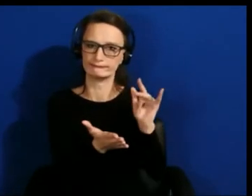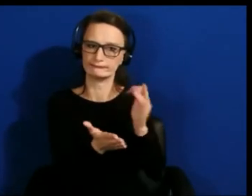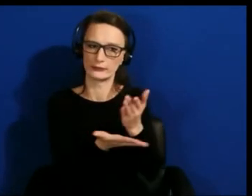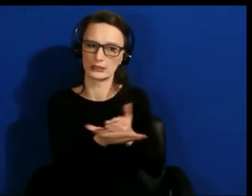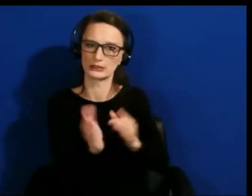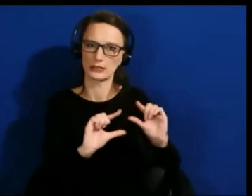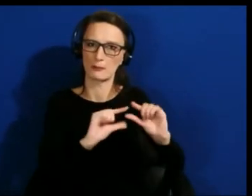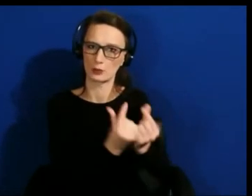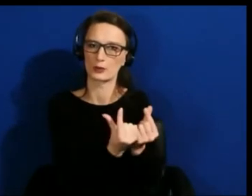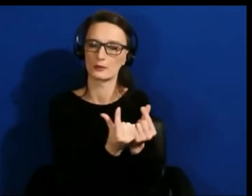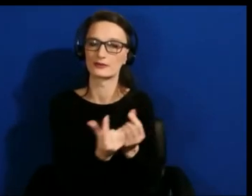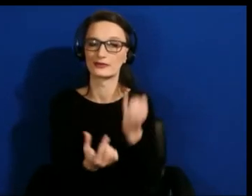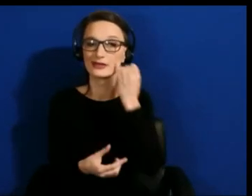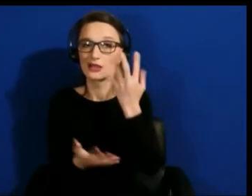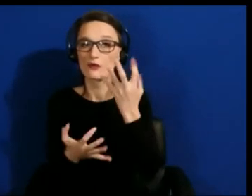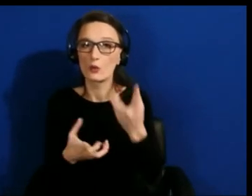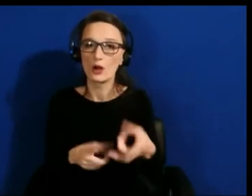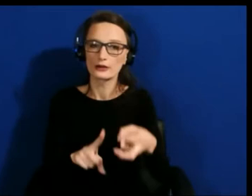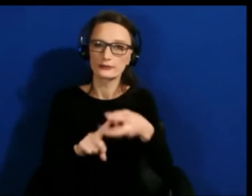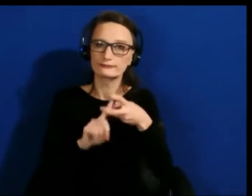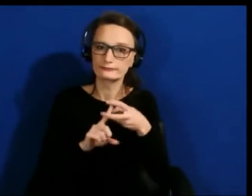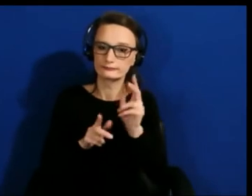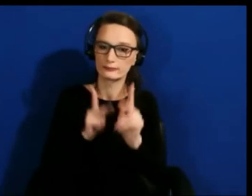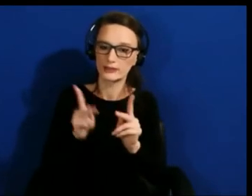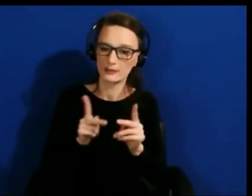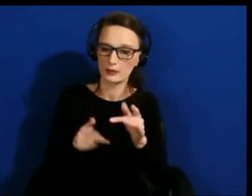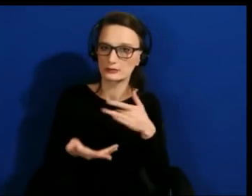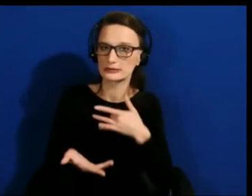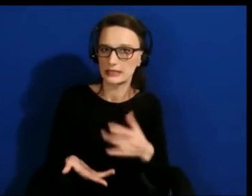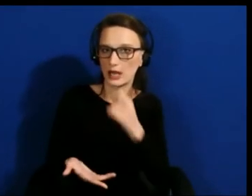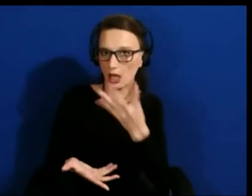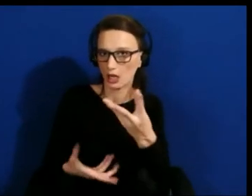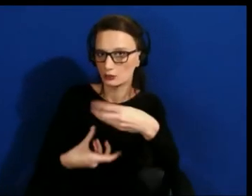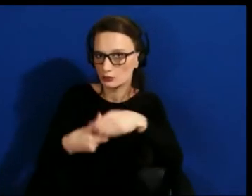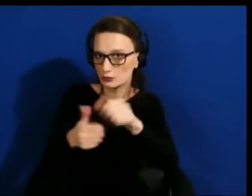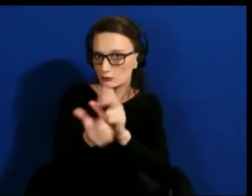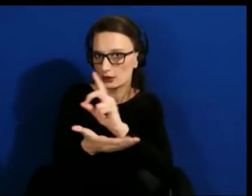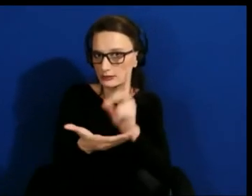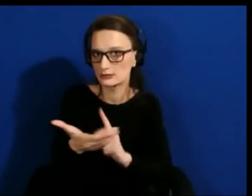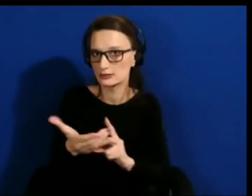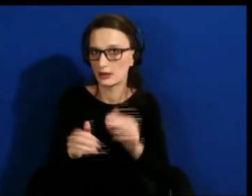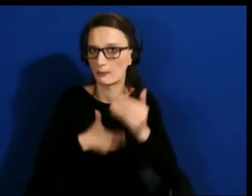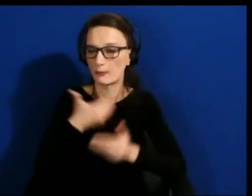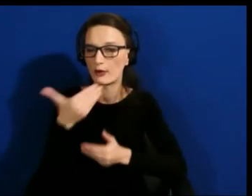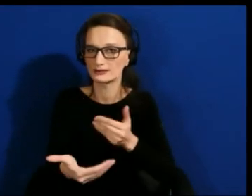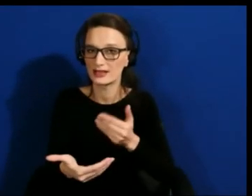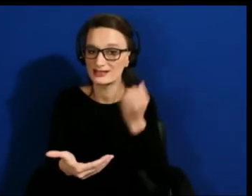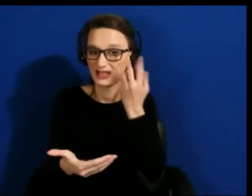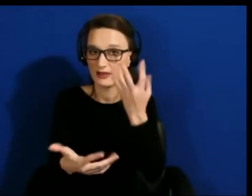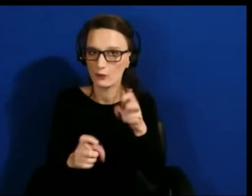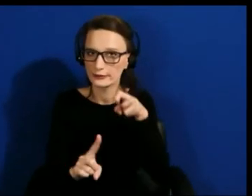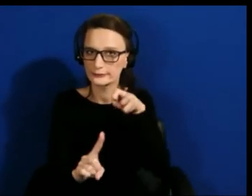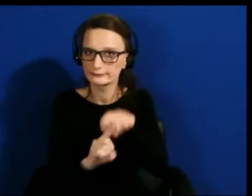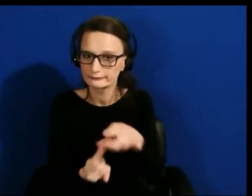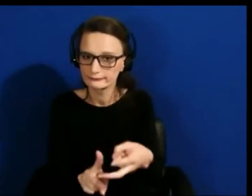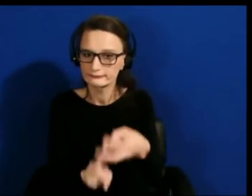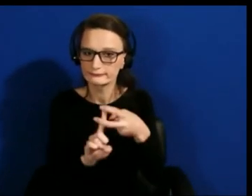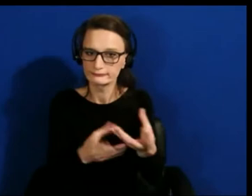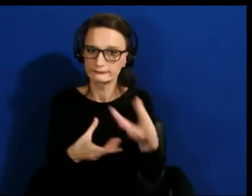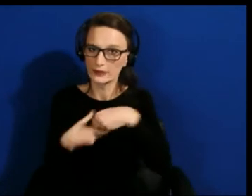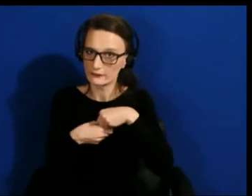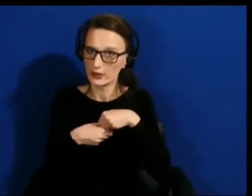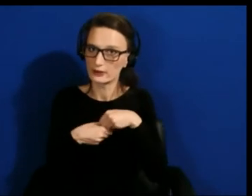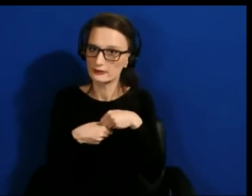who tend not to be included as a design process, to engage with folks in a way that is only